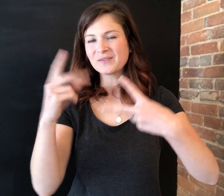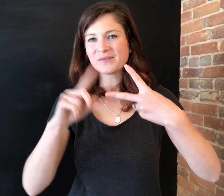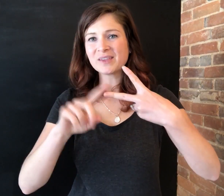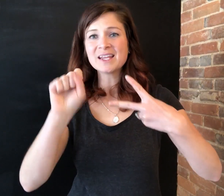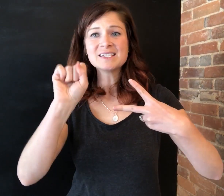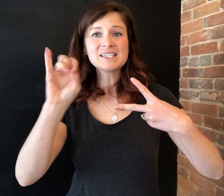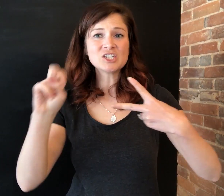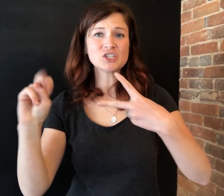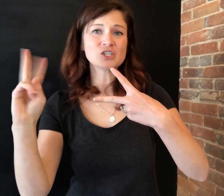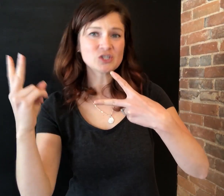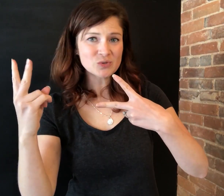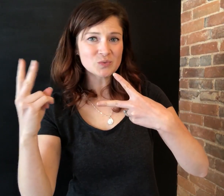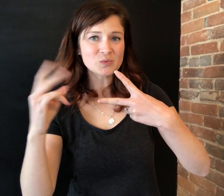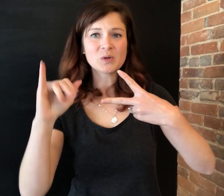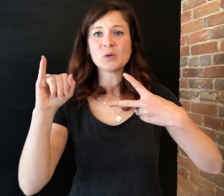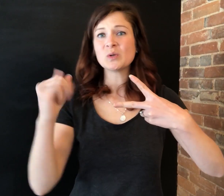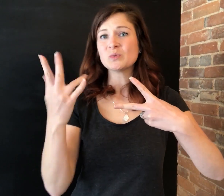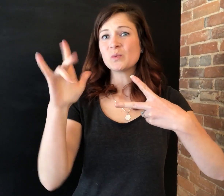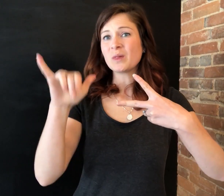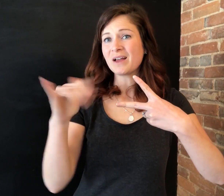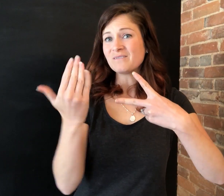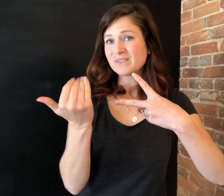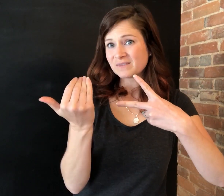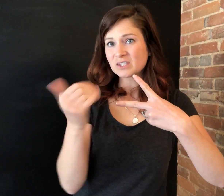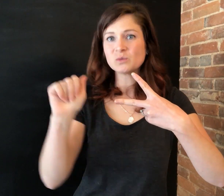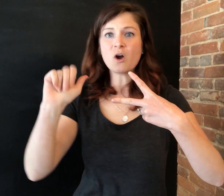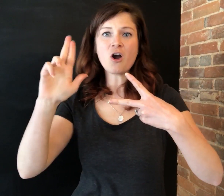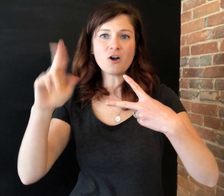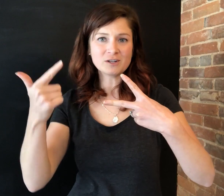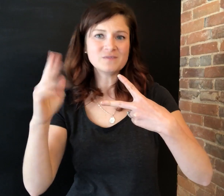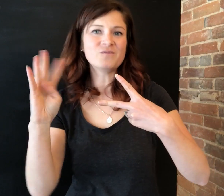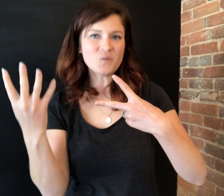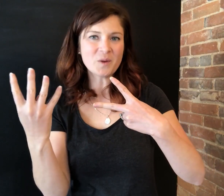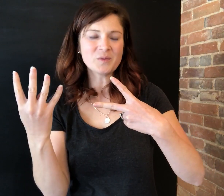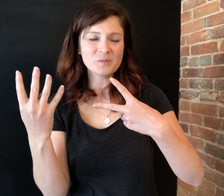Session 2: July 15 - August 4, 2021